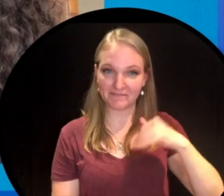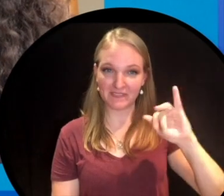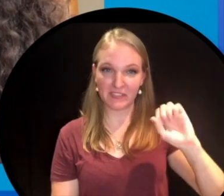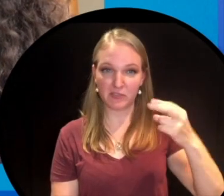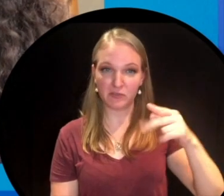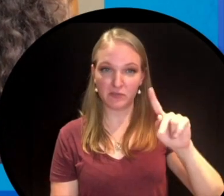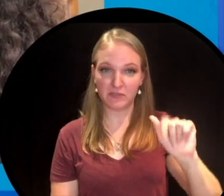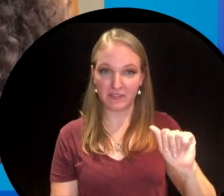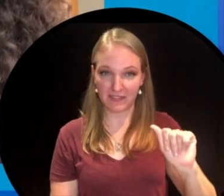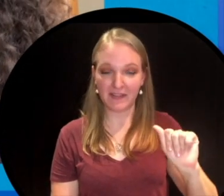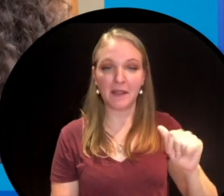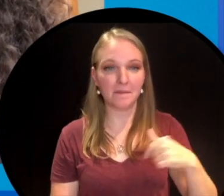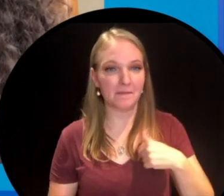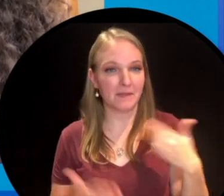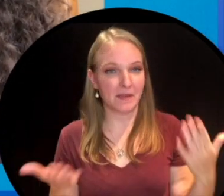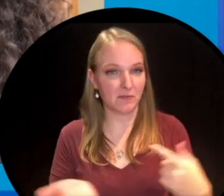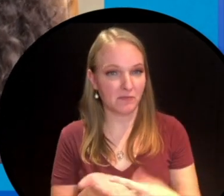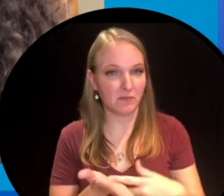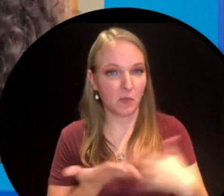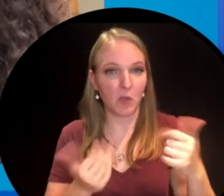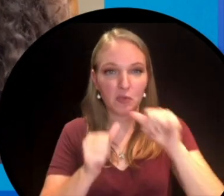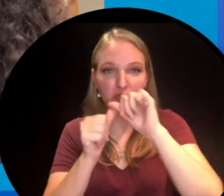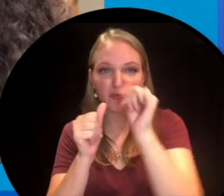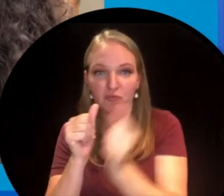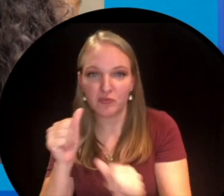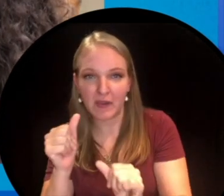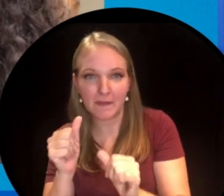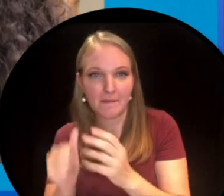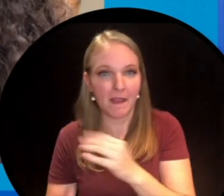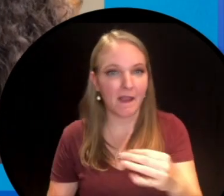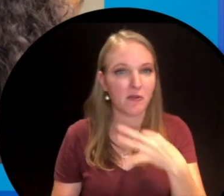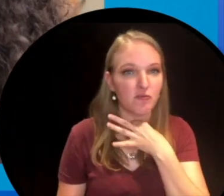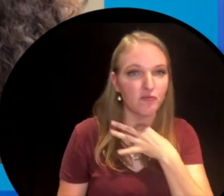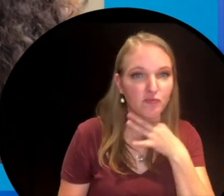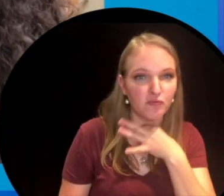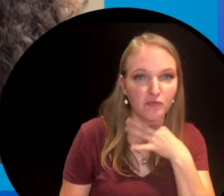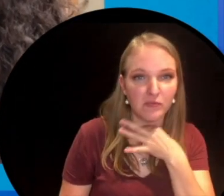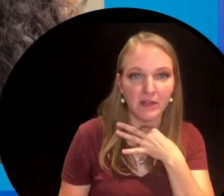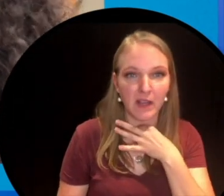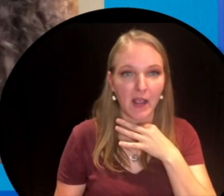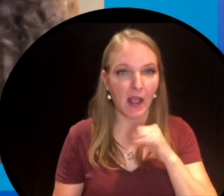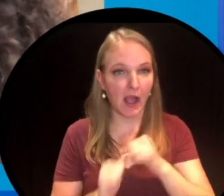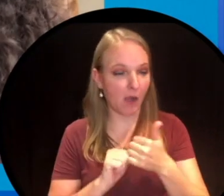Hi I'm Ishta Mercurio and I'm here to talk about shapes and curiosity,